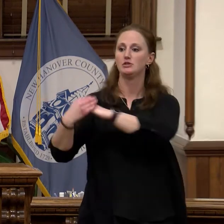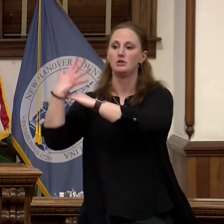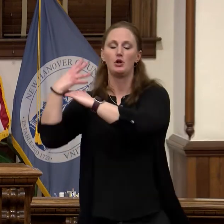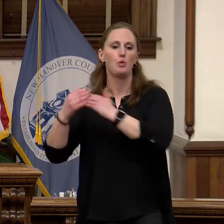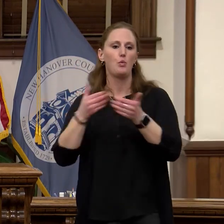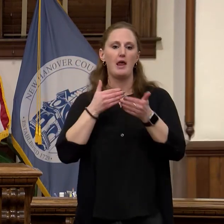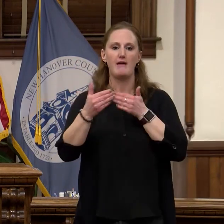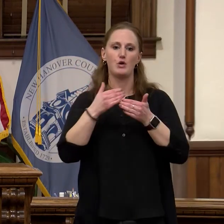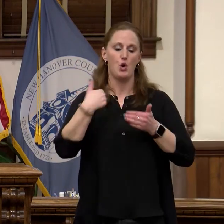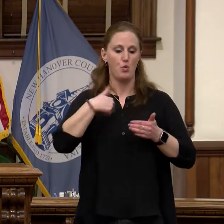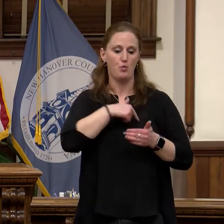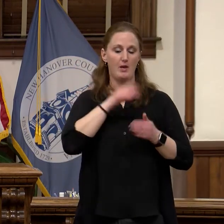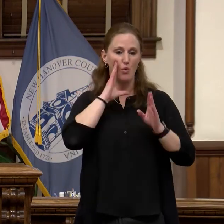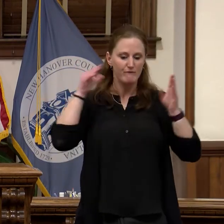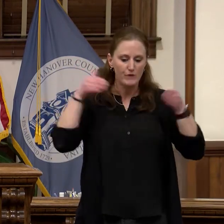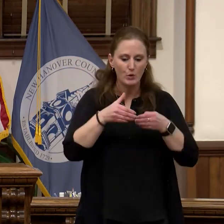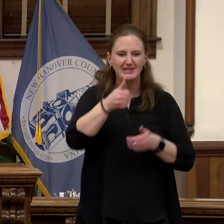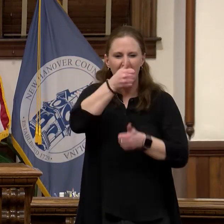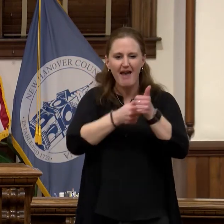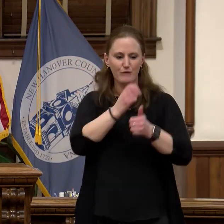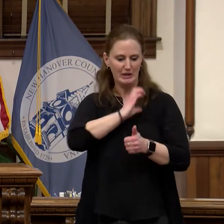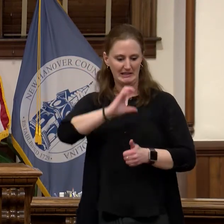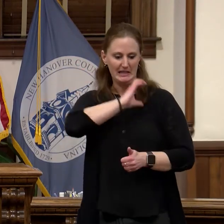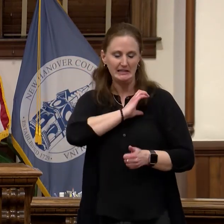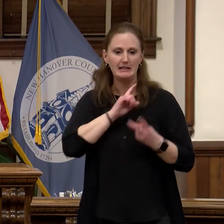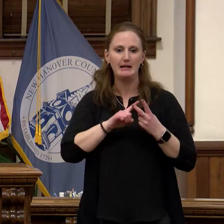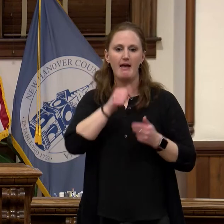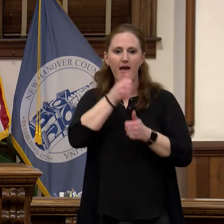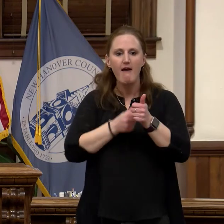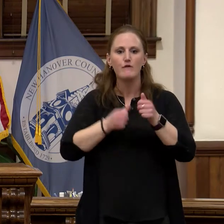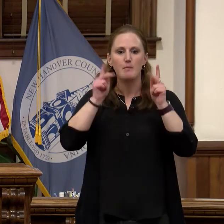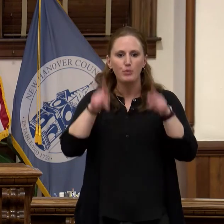everyone, every citizen, every business and work with all of our elected